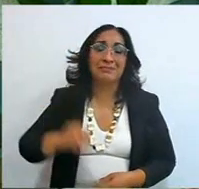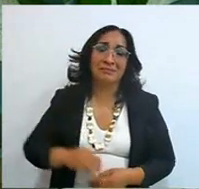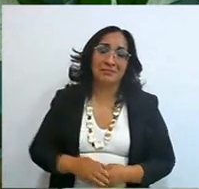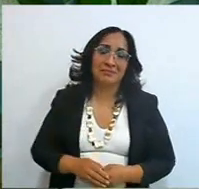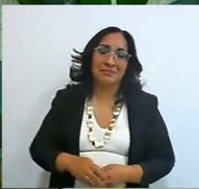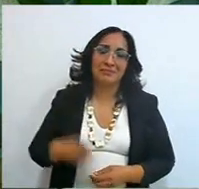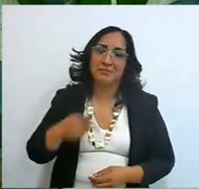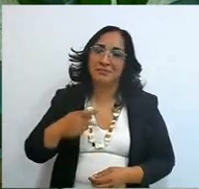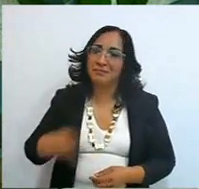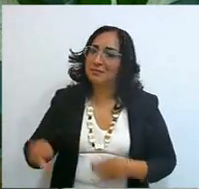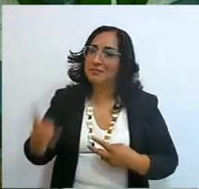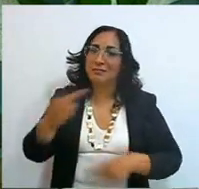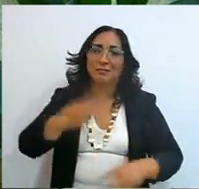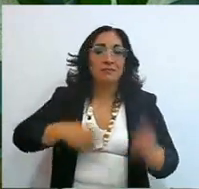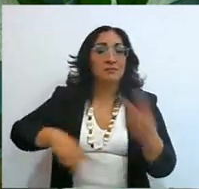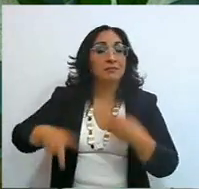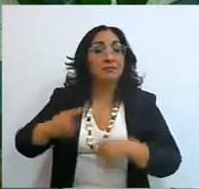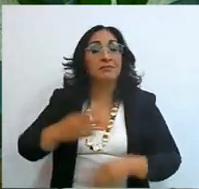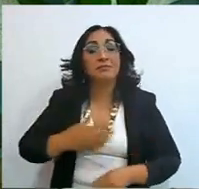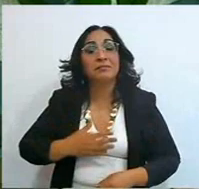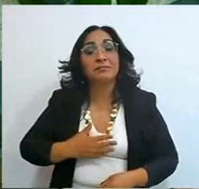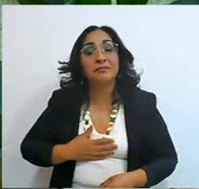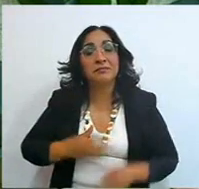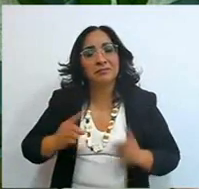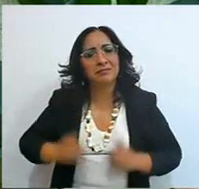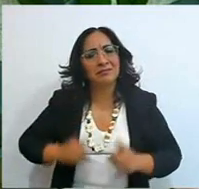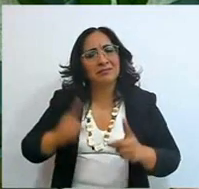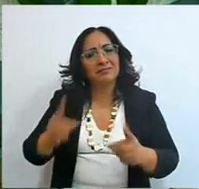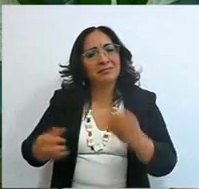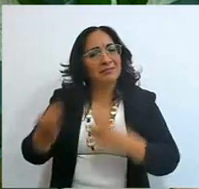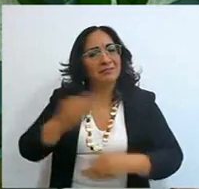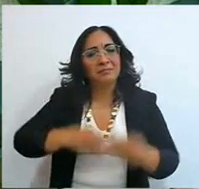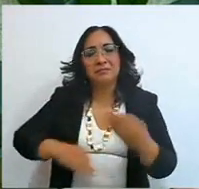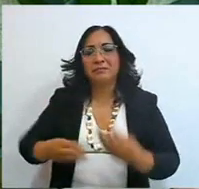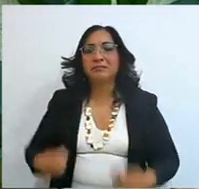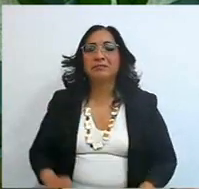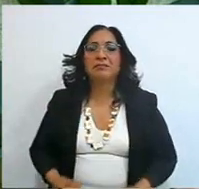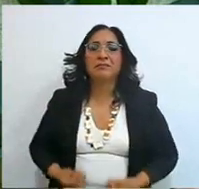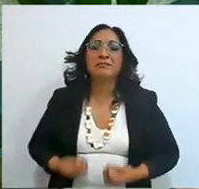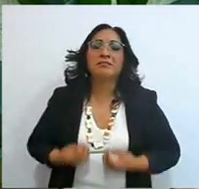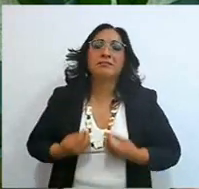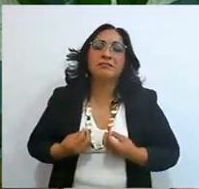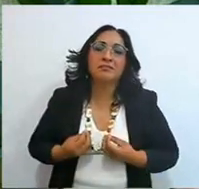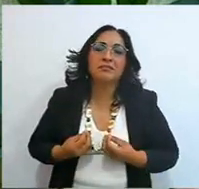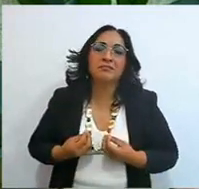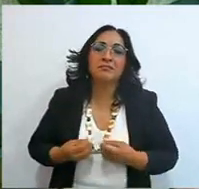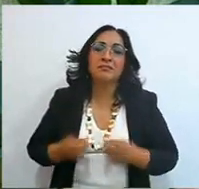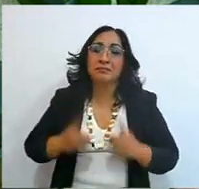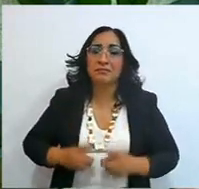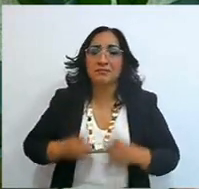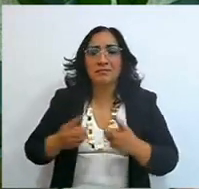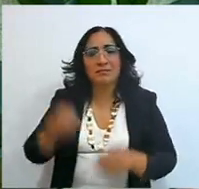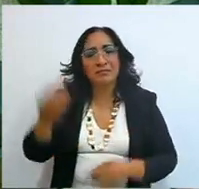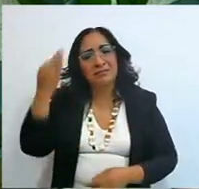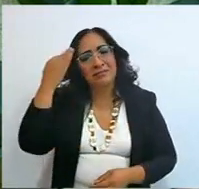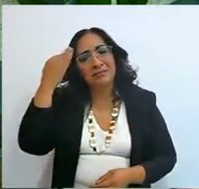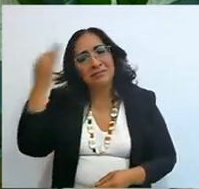but come back to me, give me your heart, give yourself time for me,